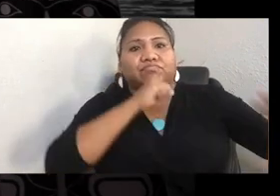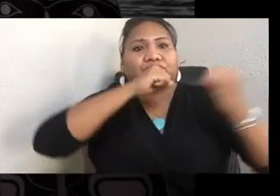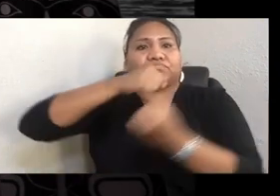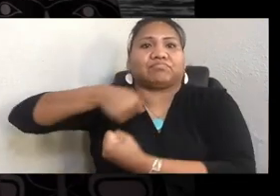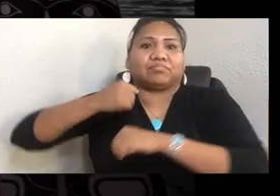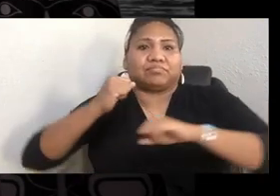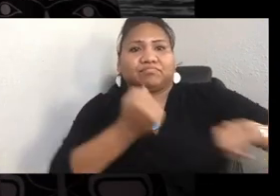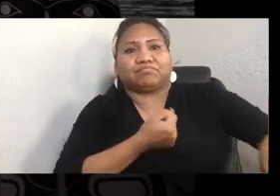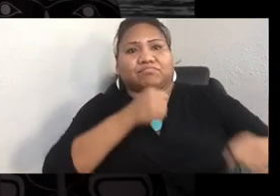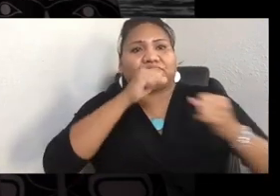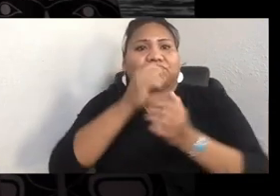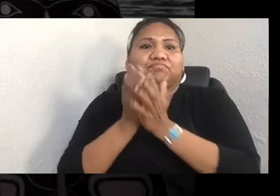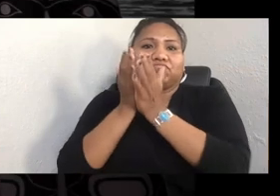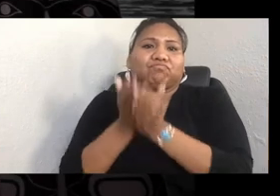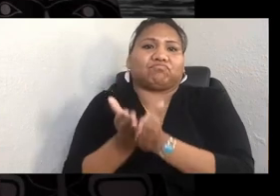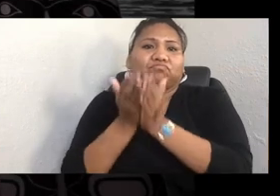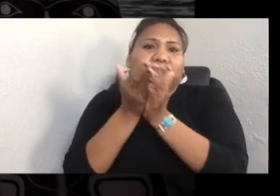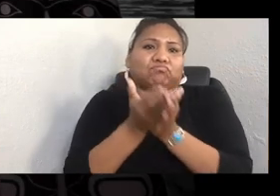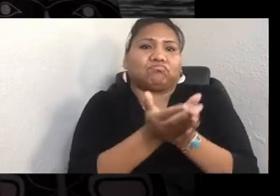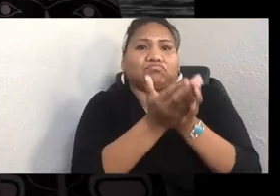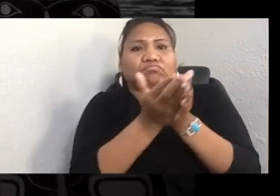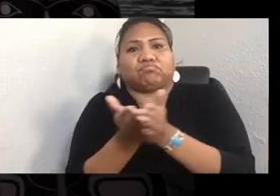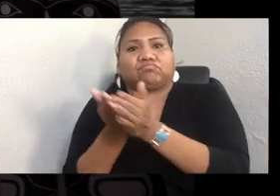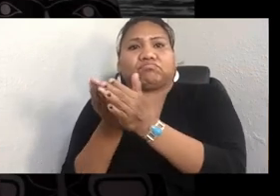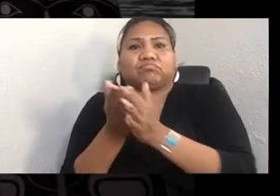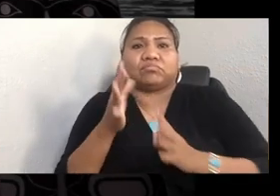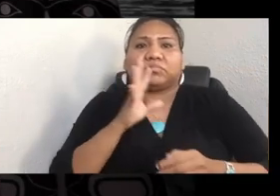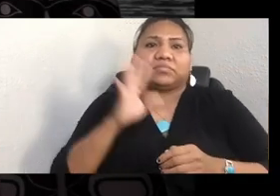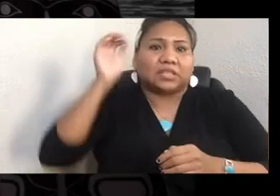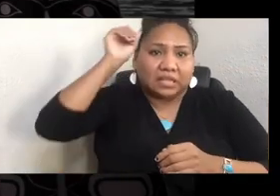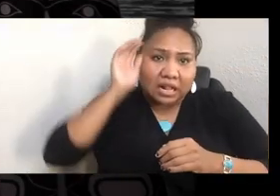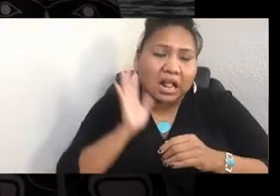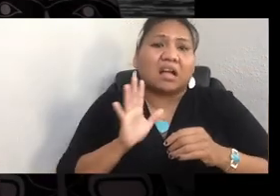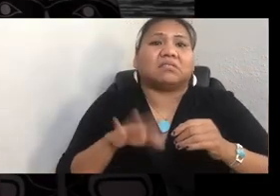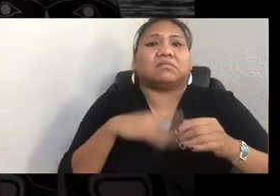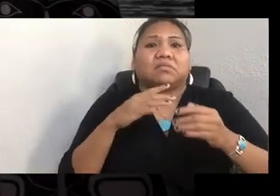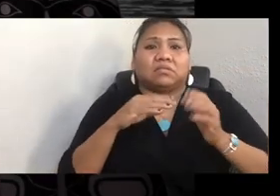And canoes in Alaska, canoes in New Zealand, canoes in California, you know.